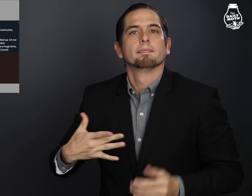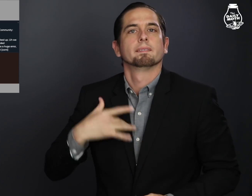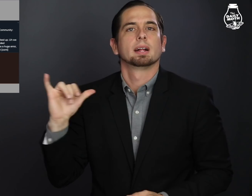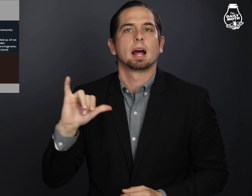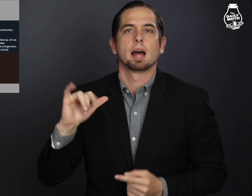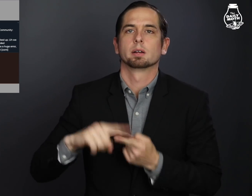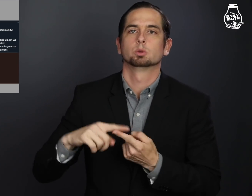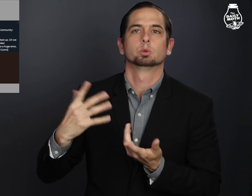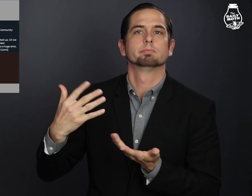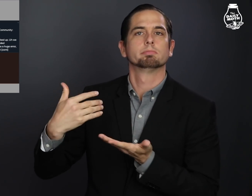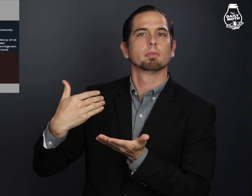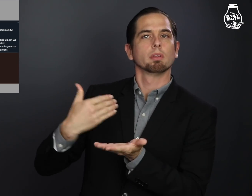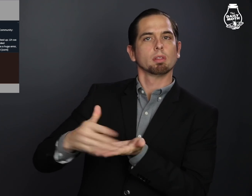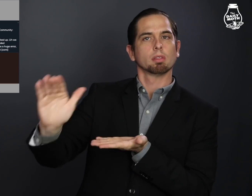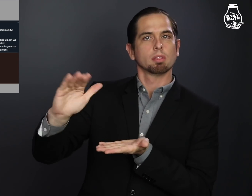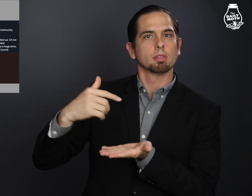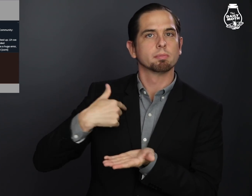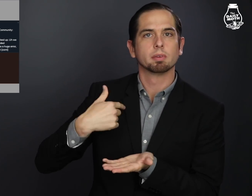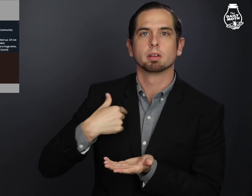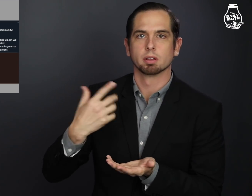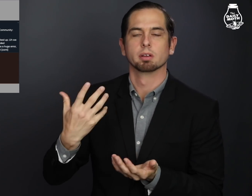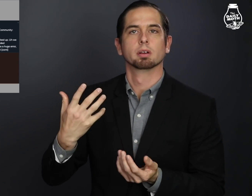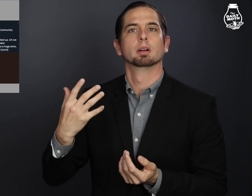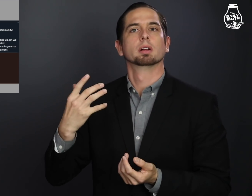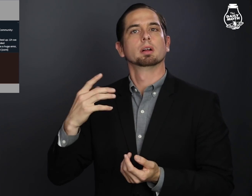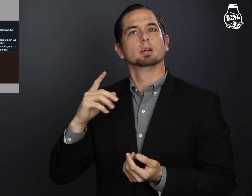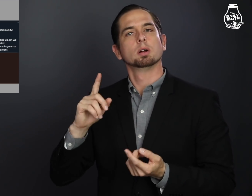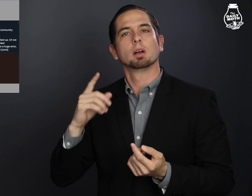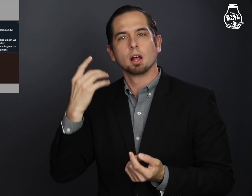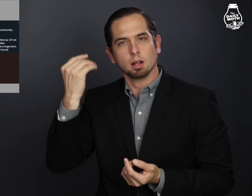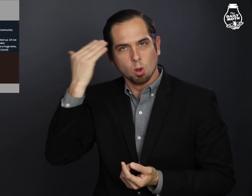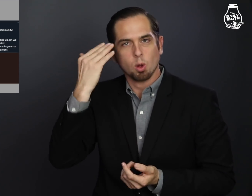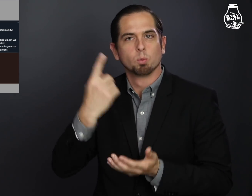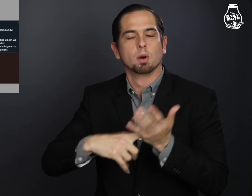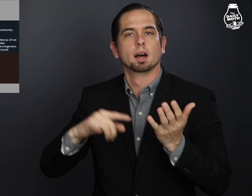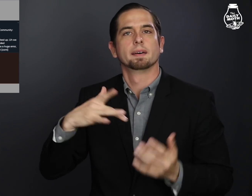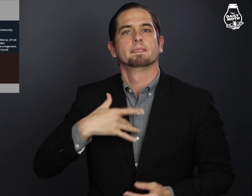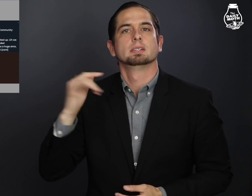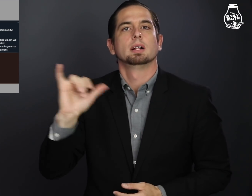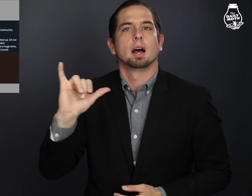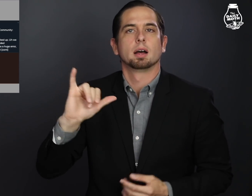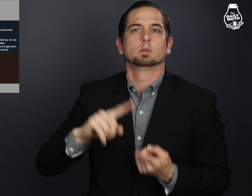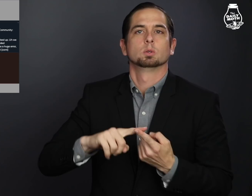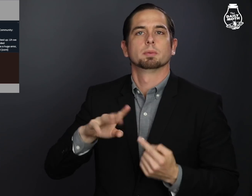what it feels like to be excluded,